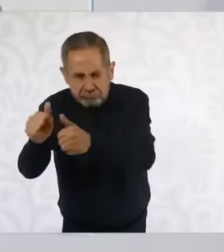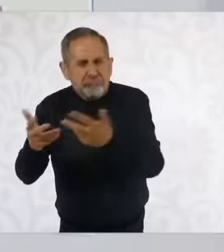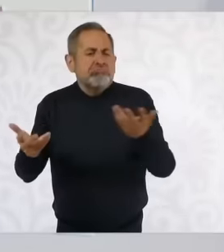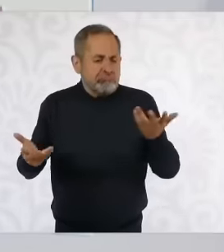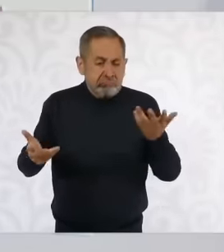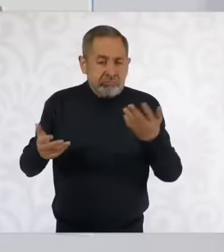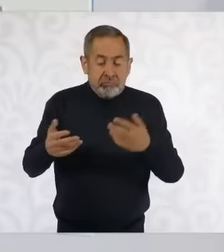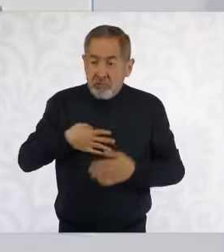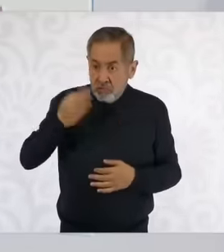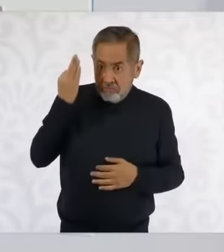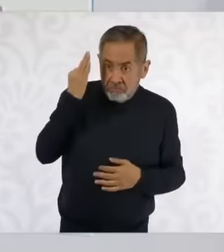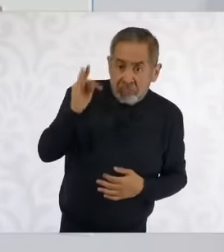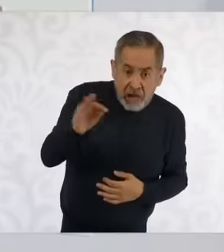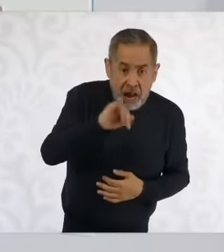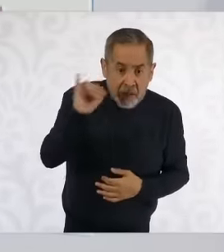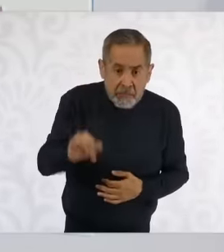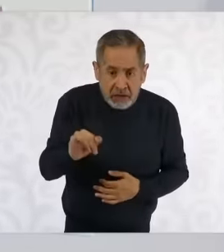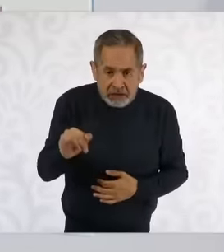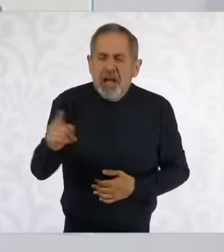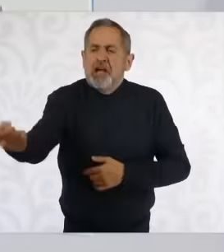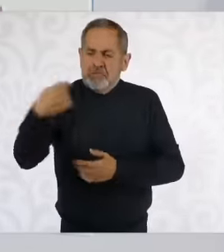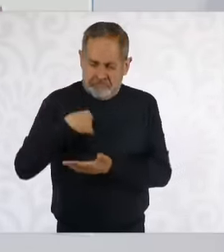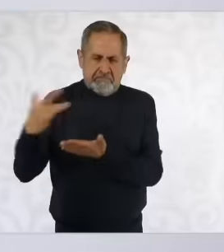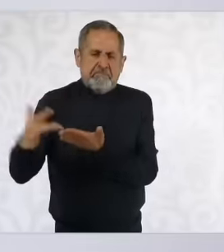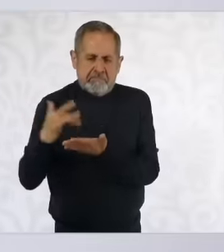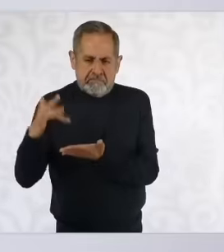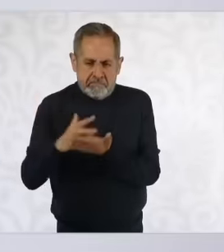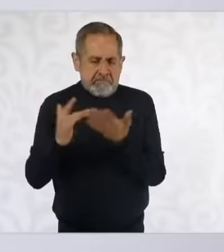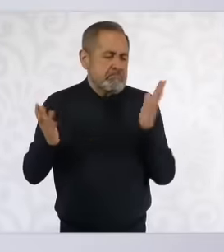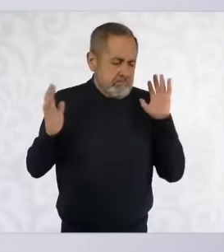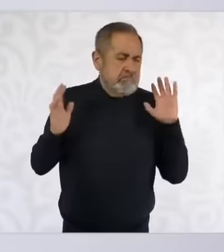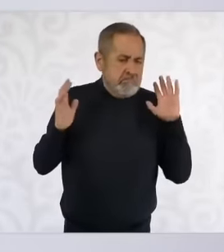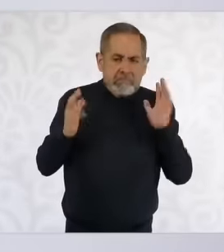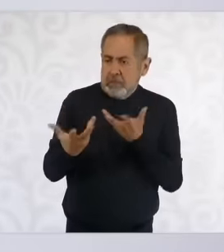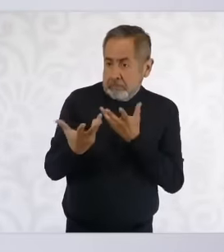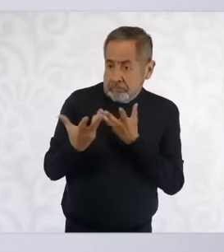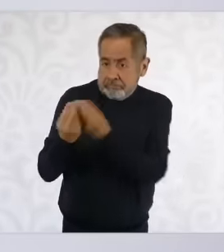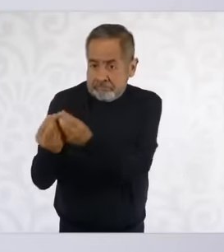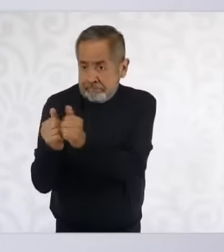people, the people will support us as long as we are close to the people. The people will